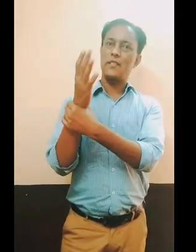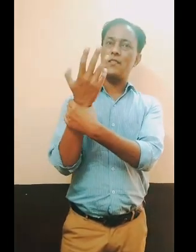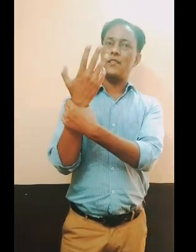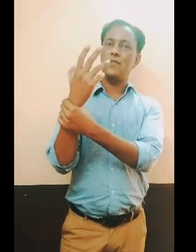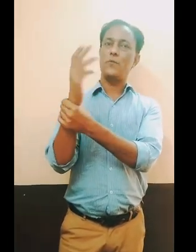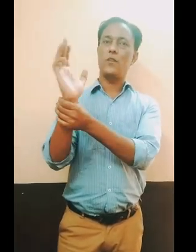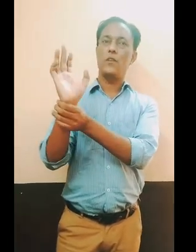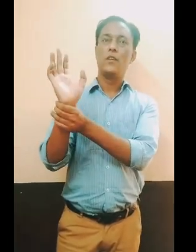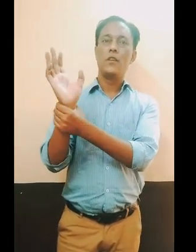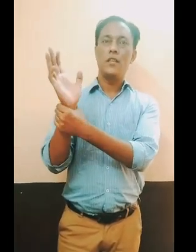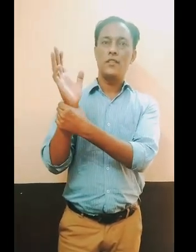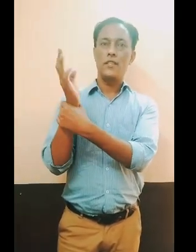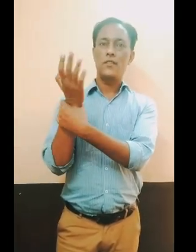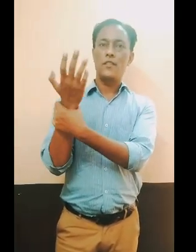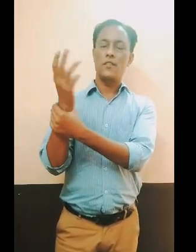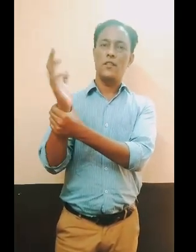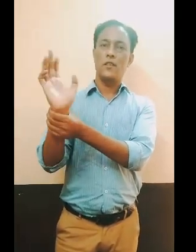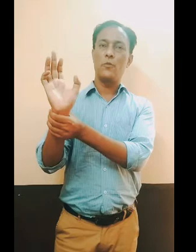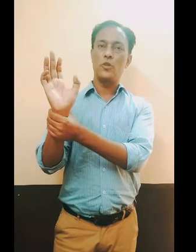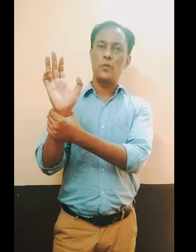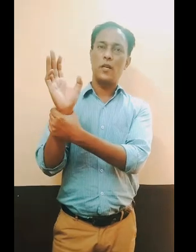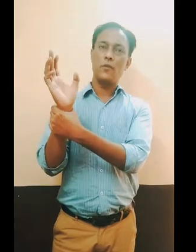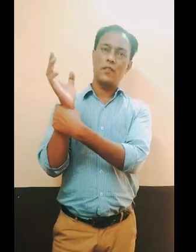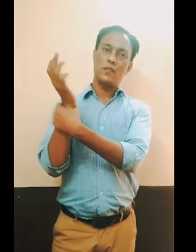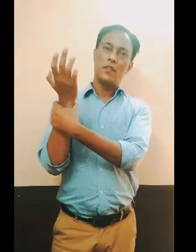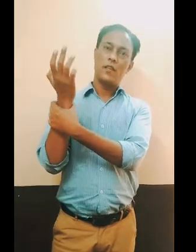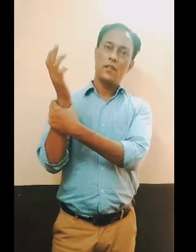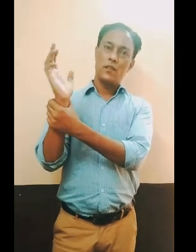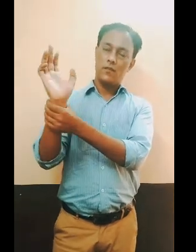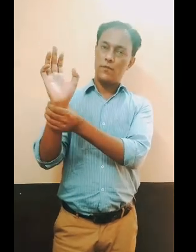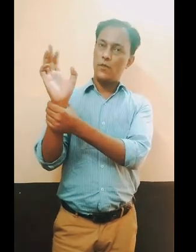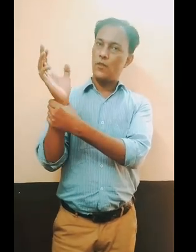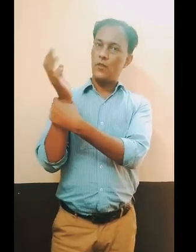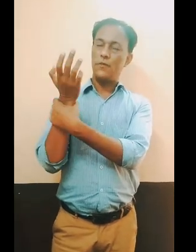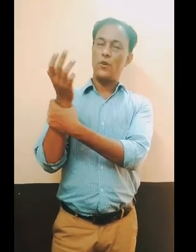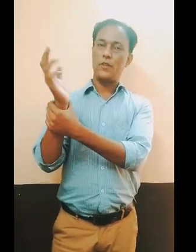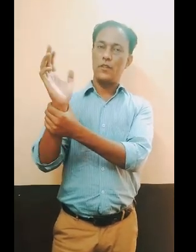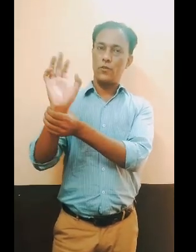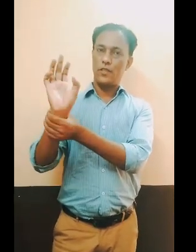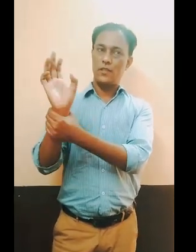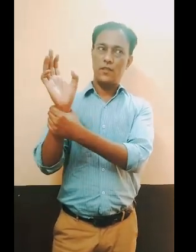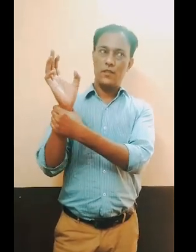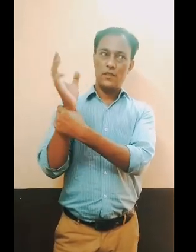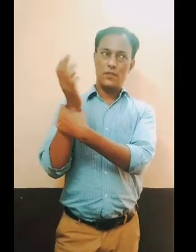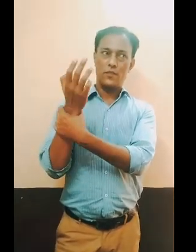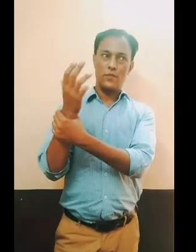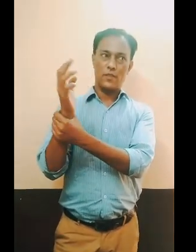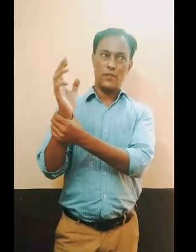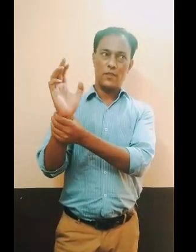nice exercise for increasing the immunity power for Corona this one